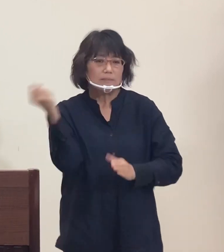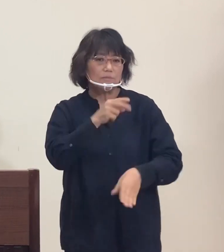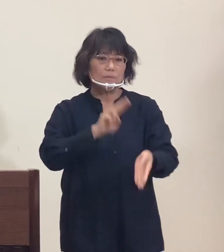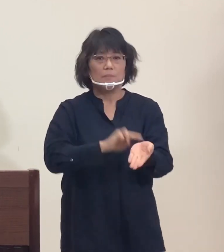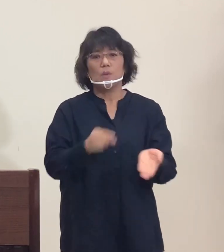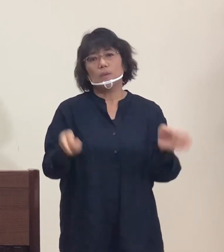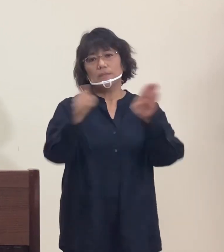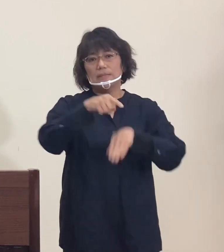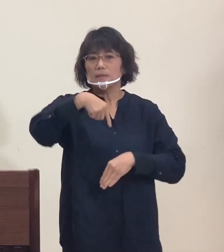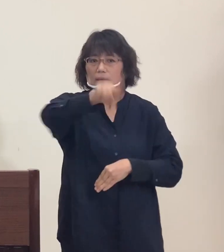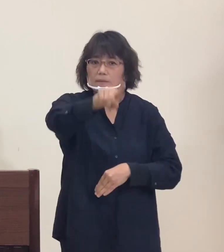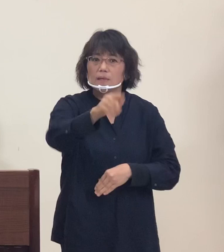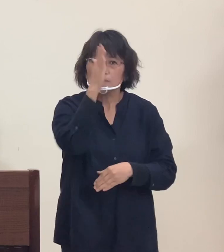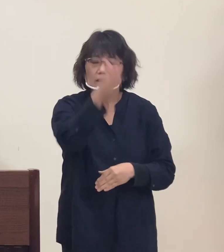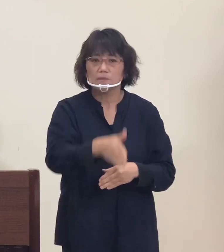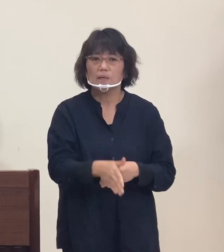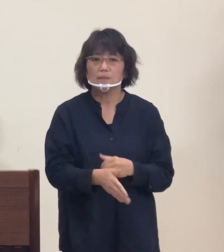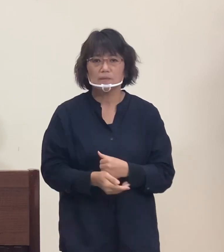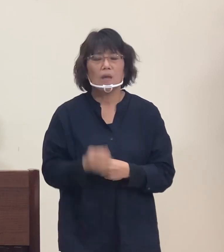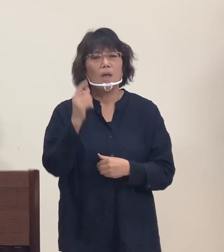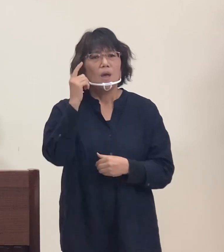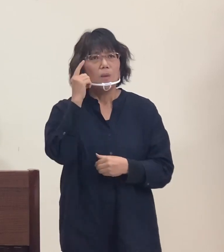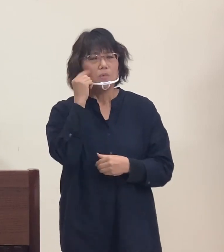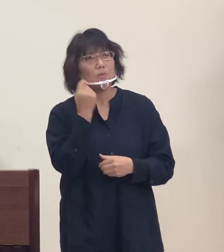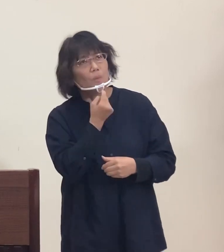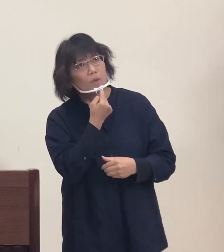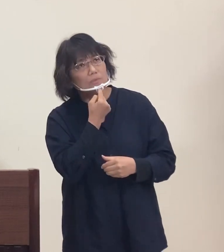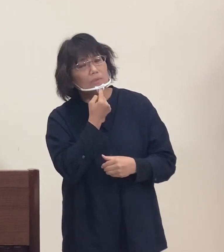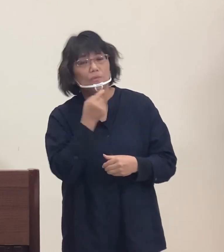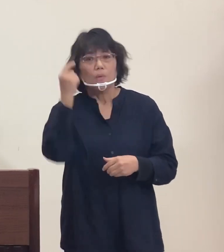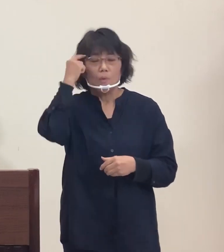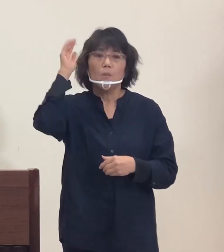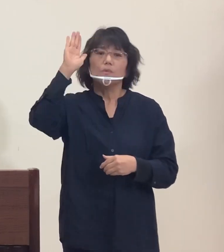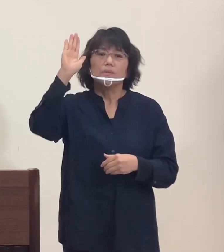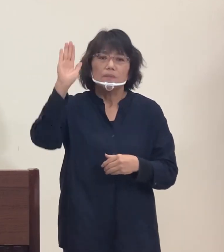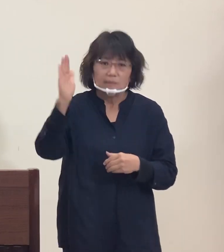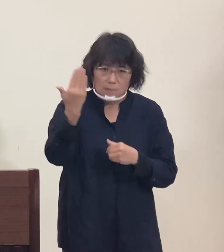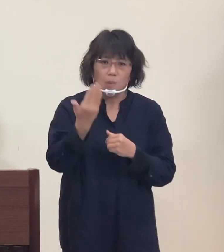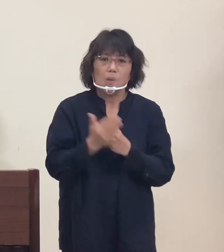there have been cases where people did not go to the hospital even though they noticed symptoms,